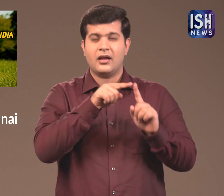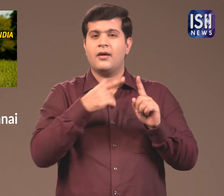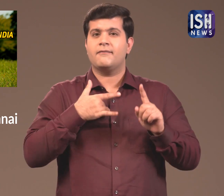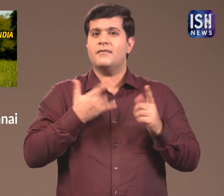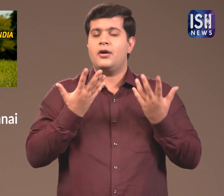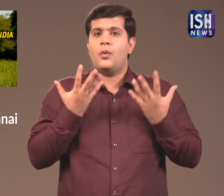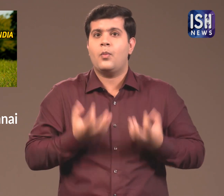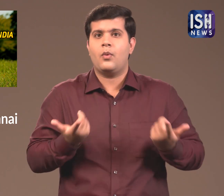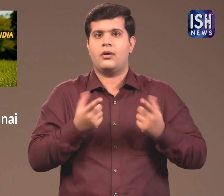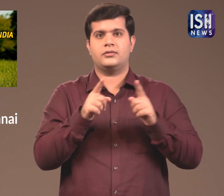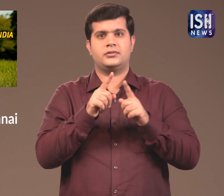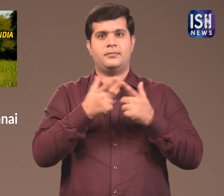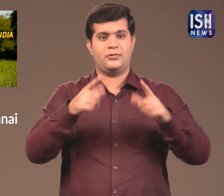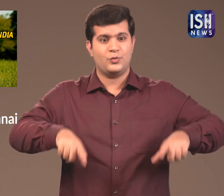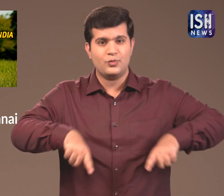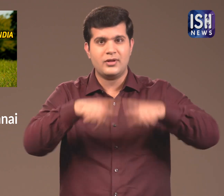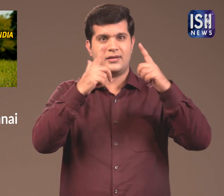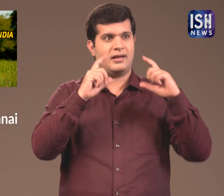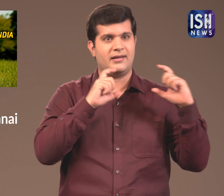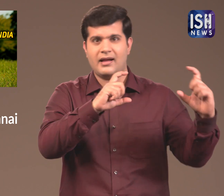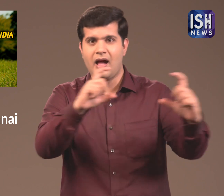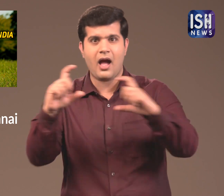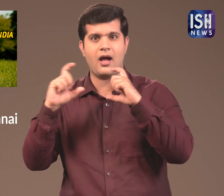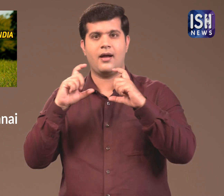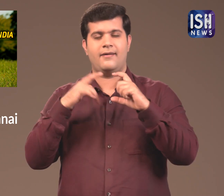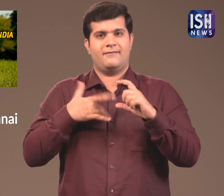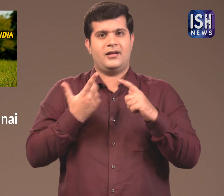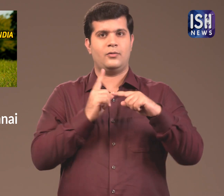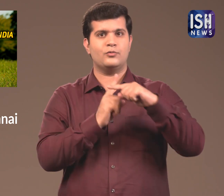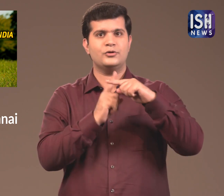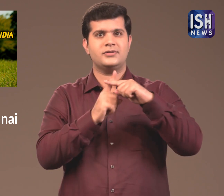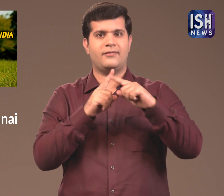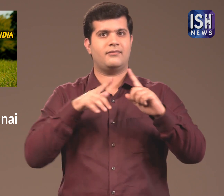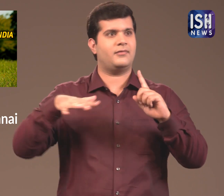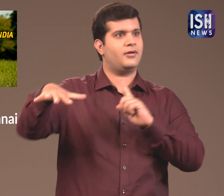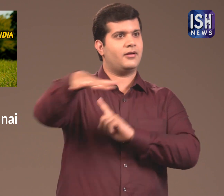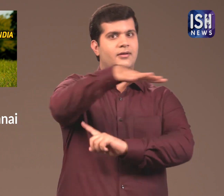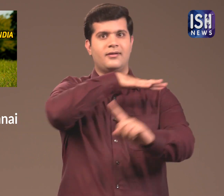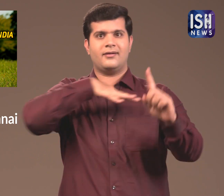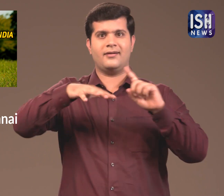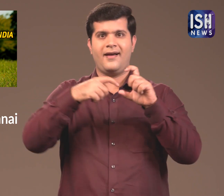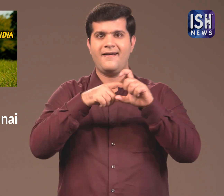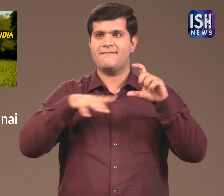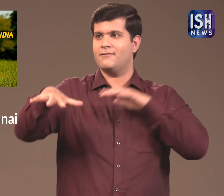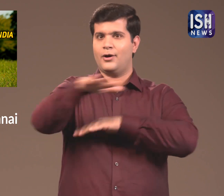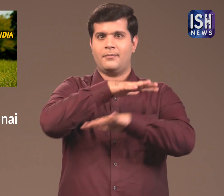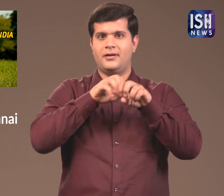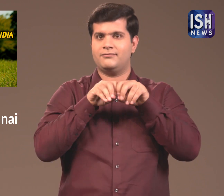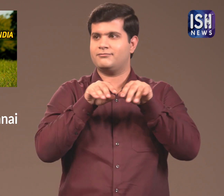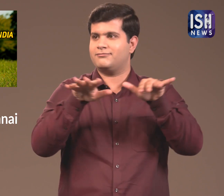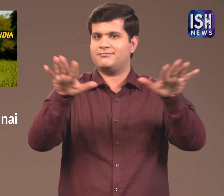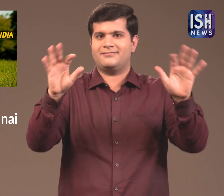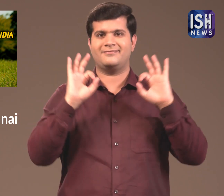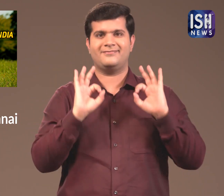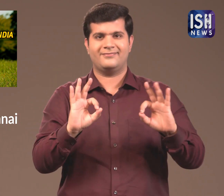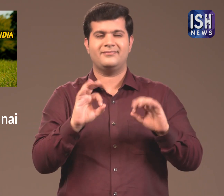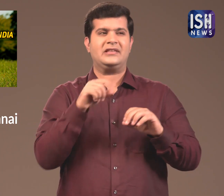He aims to care for the trees and spread a positive feeling towards the environment.